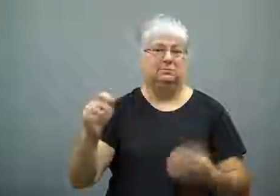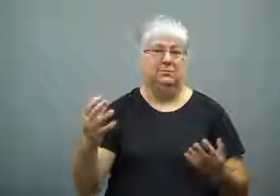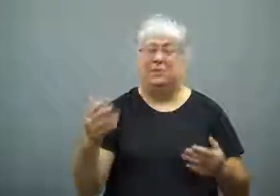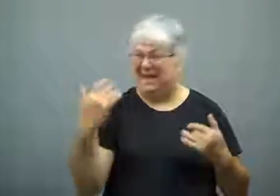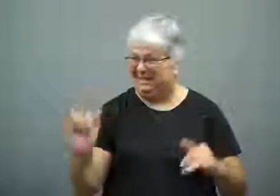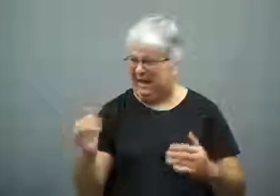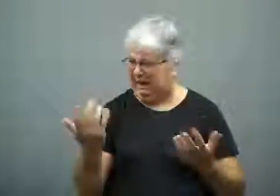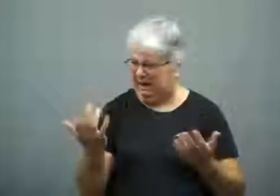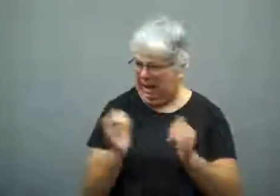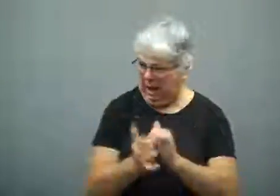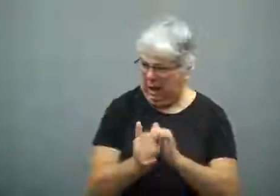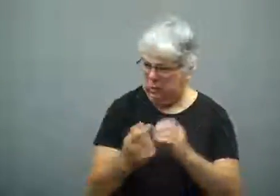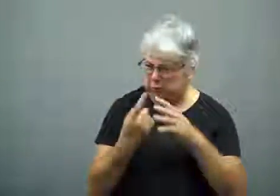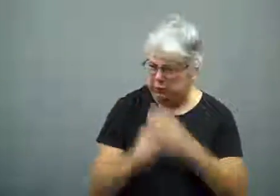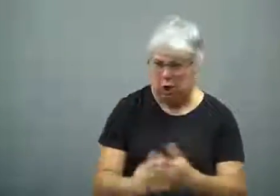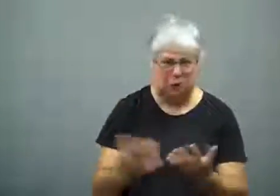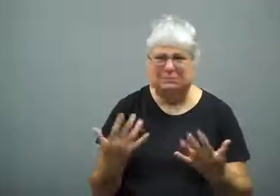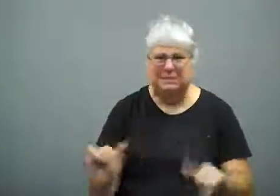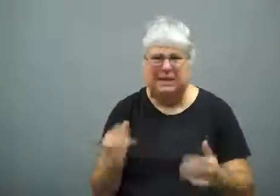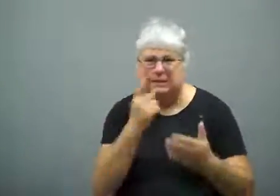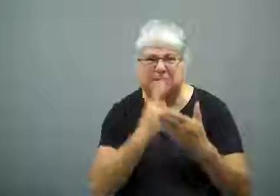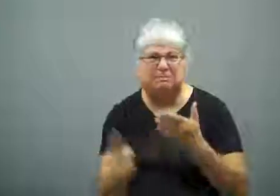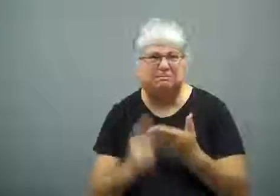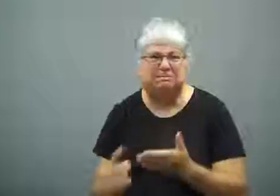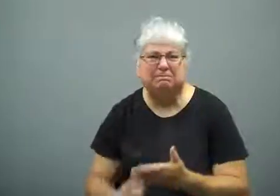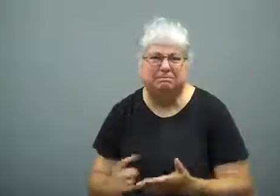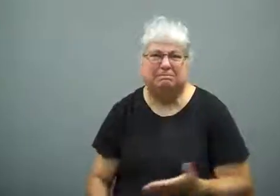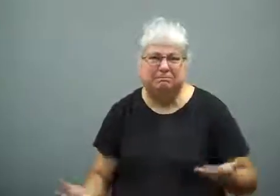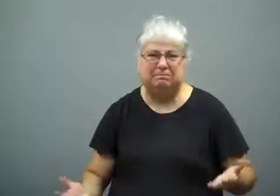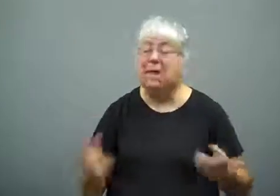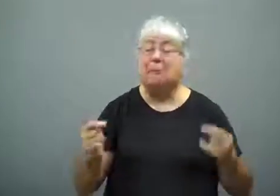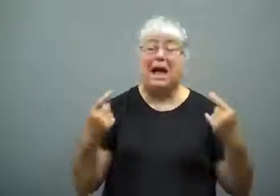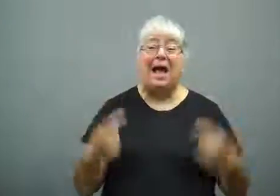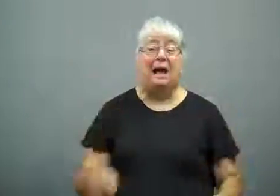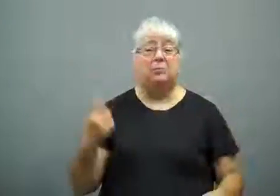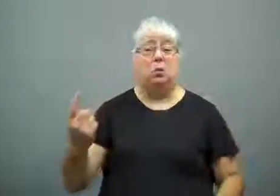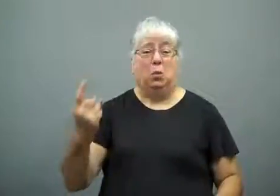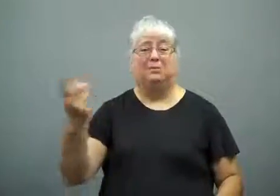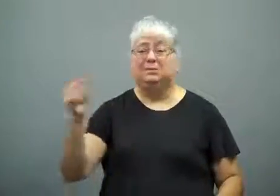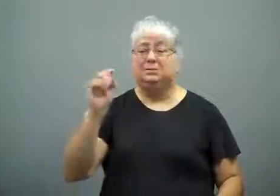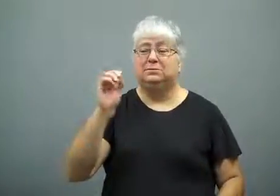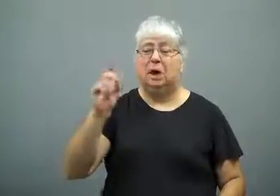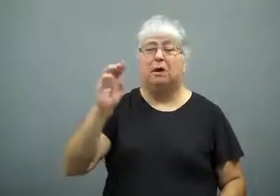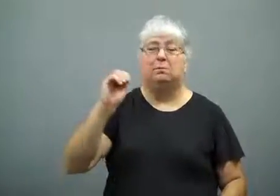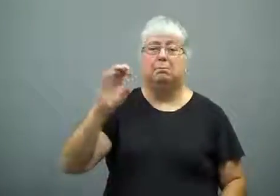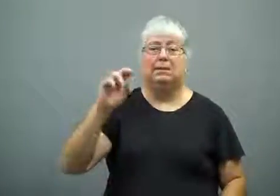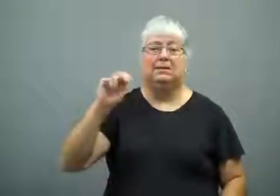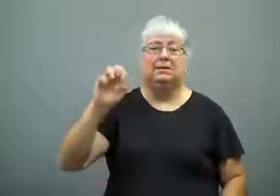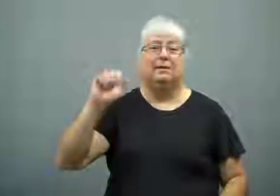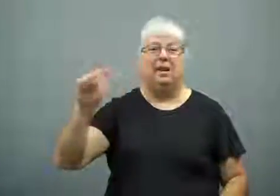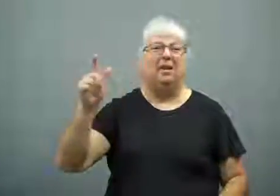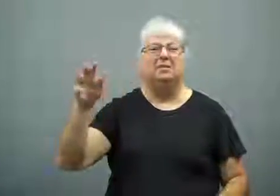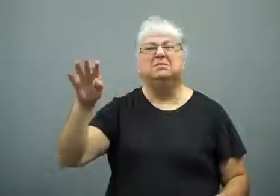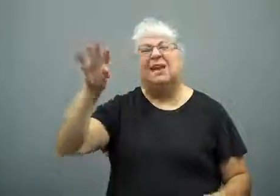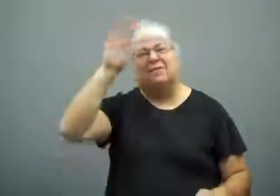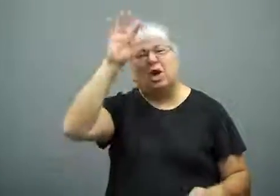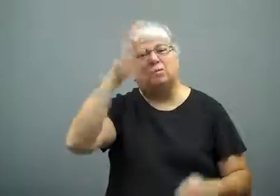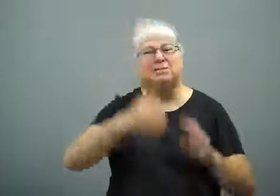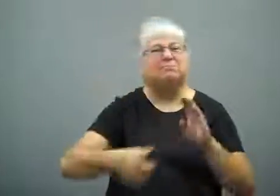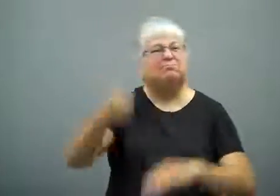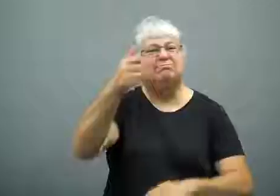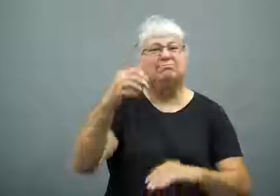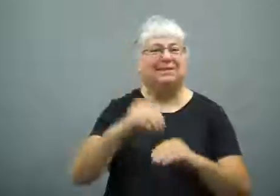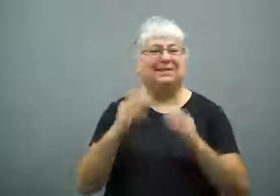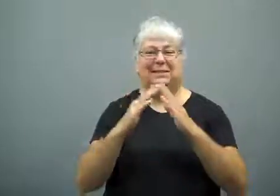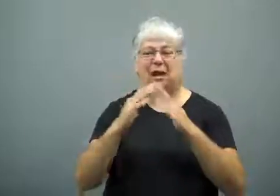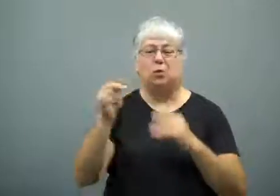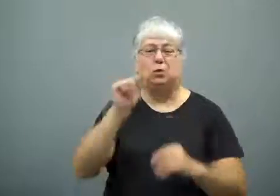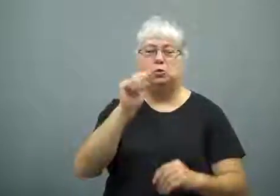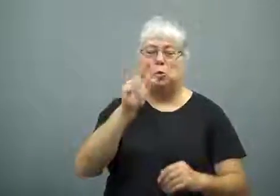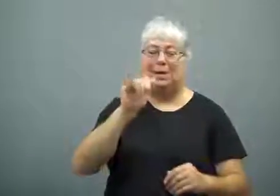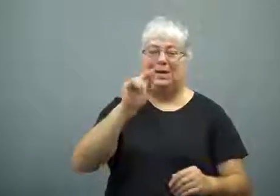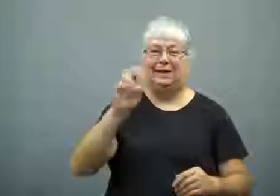The cause of the fire is still being investigated.